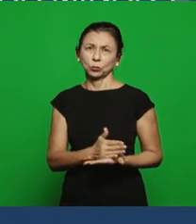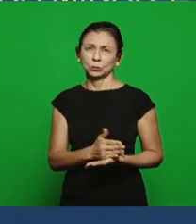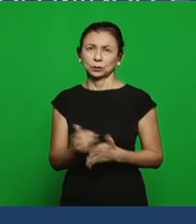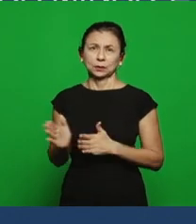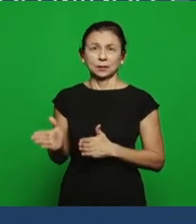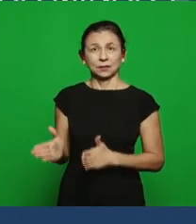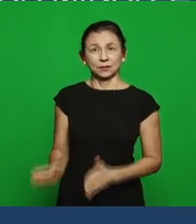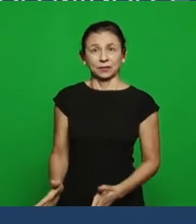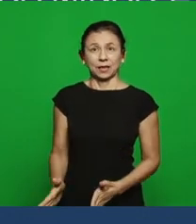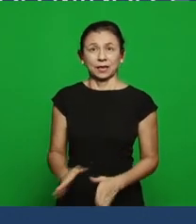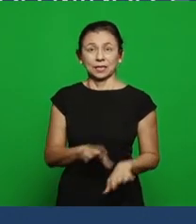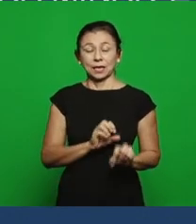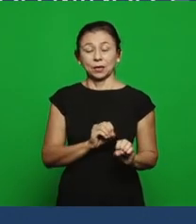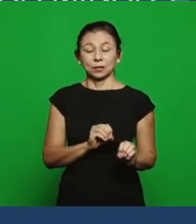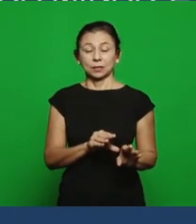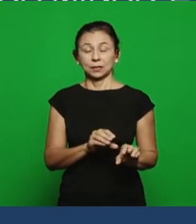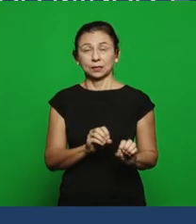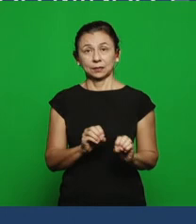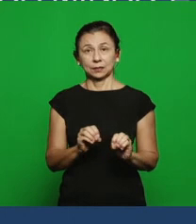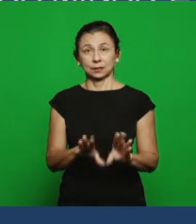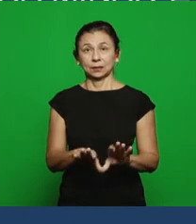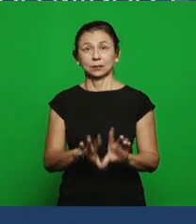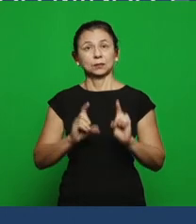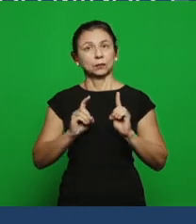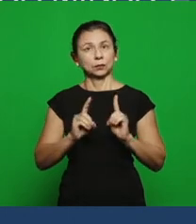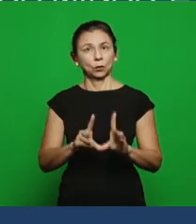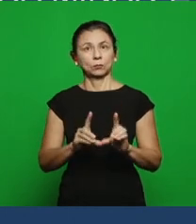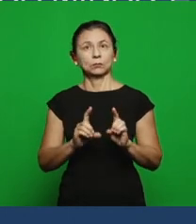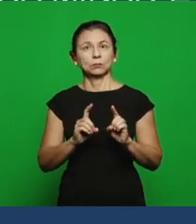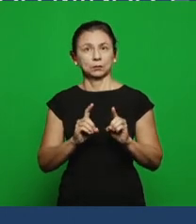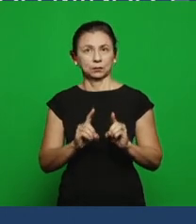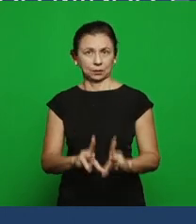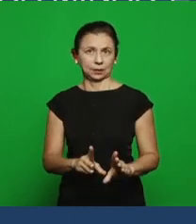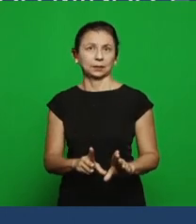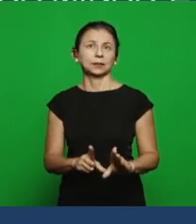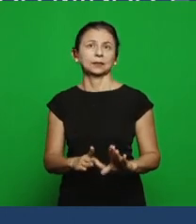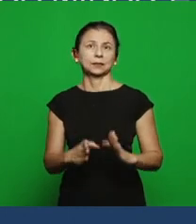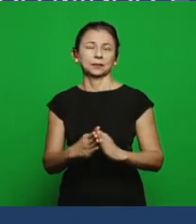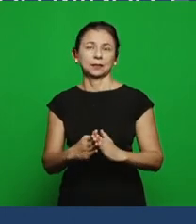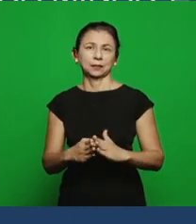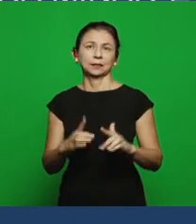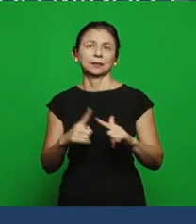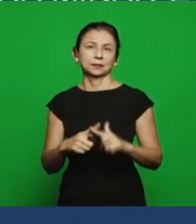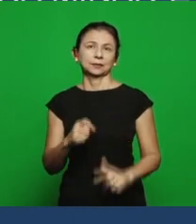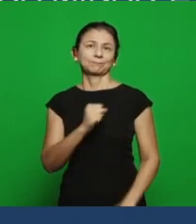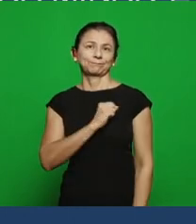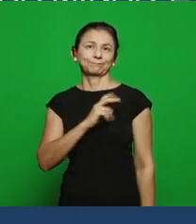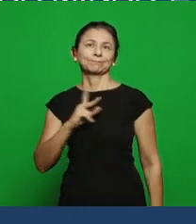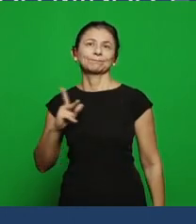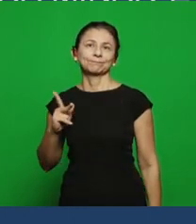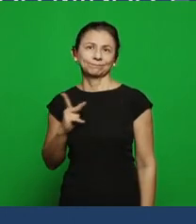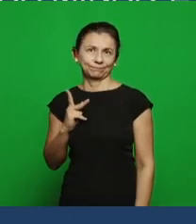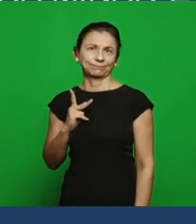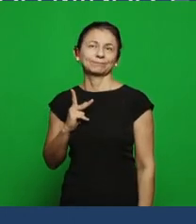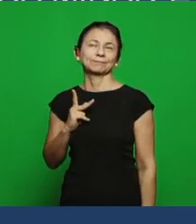to the teachings of life and doctrine of the apostolic church, this was the reflection there on